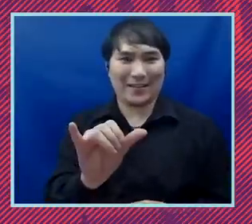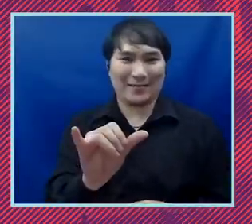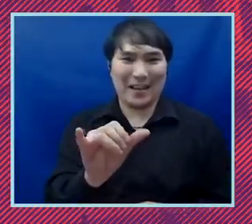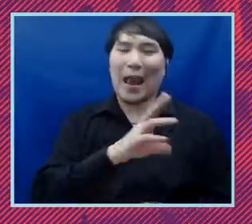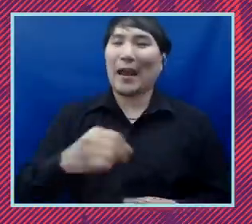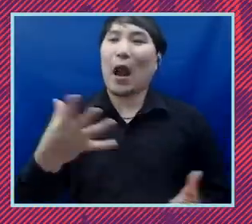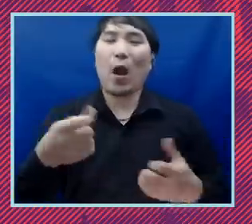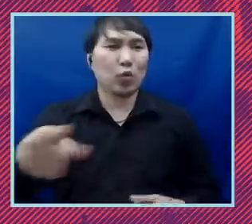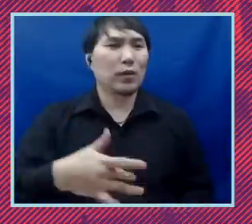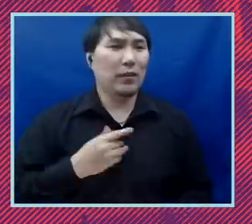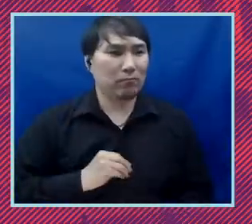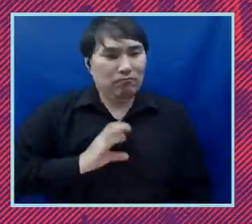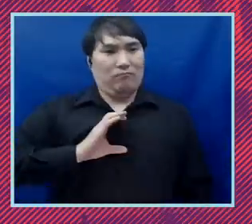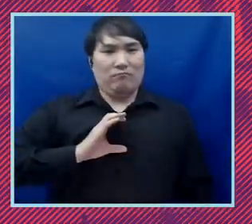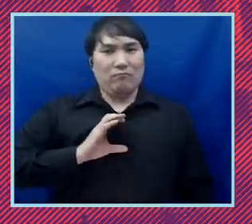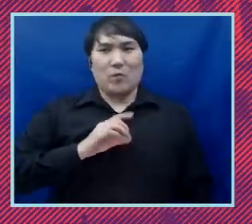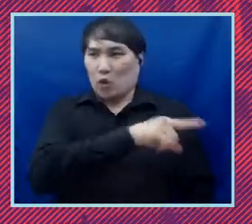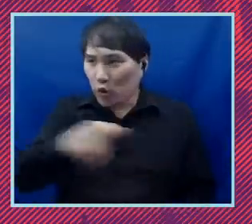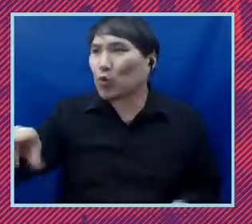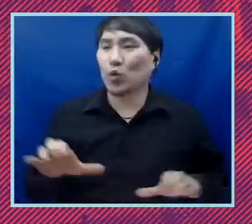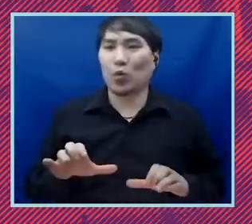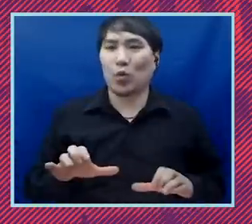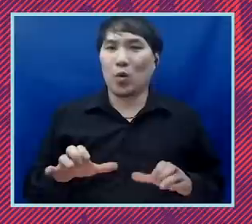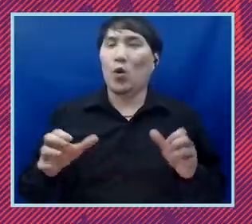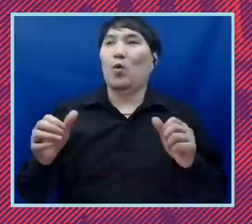good about what you've done too because but for your help we could not do the work we do